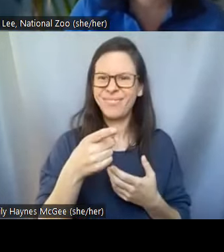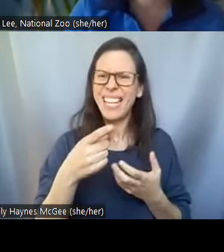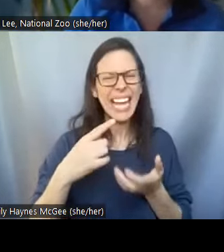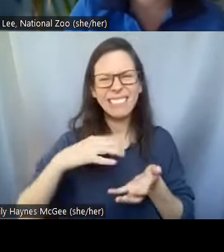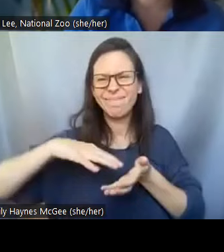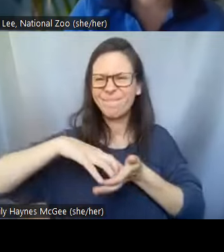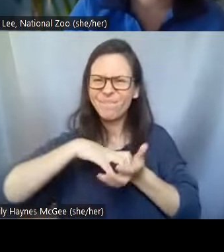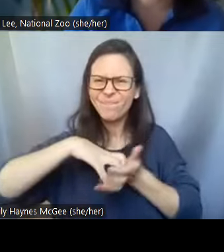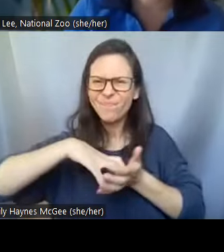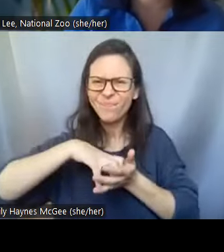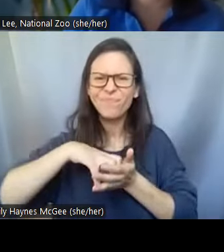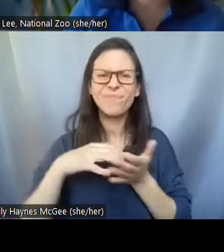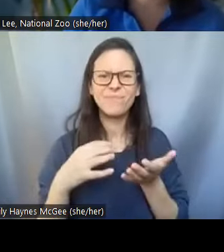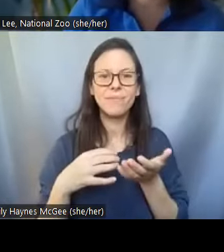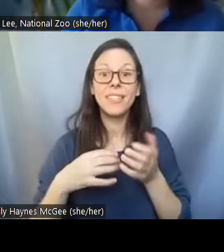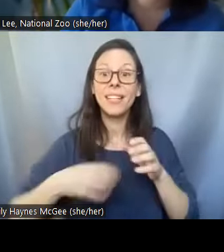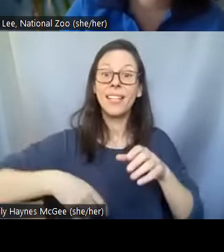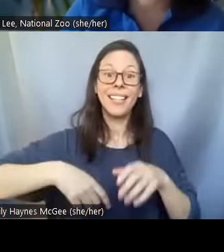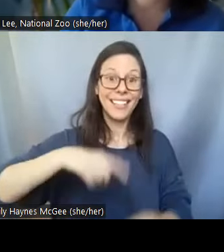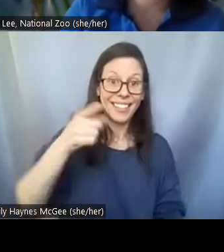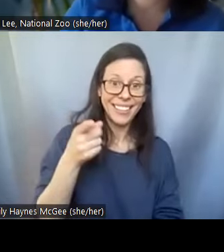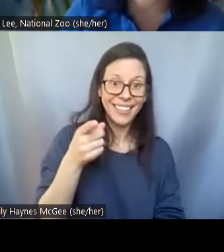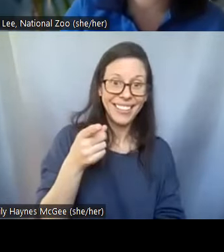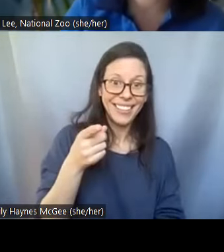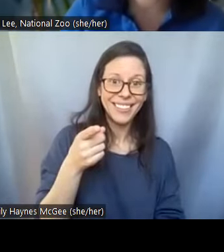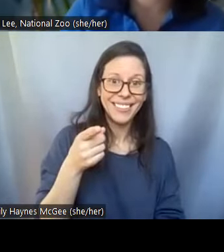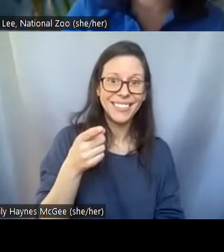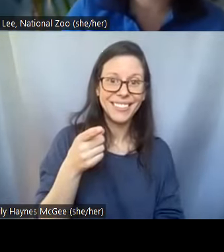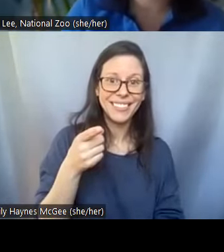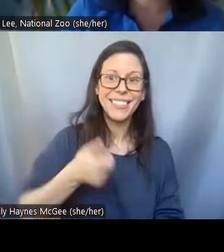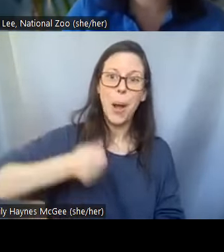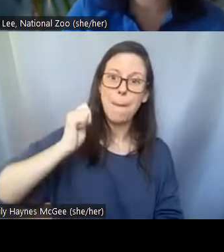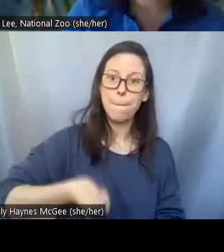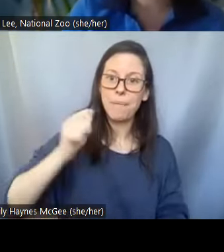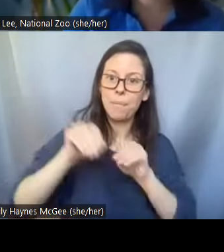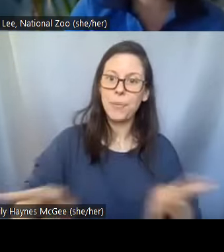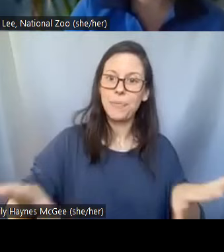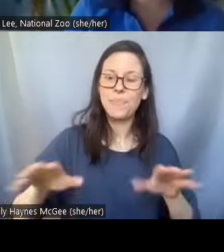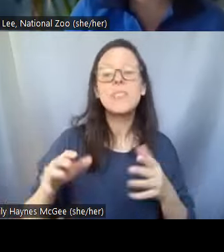after you freeze it like this that's why when we're doing cryopreservation it's not simply